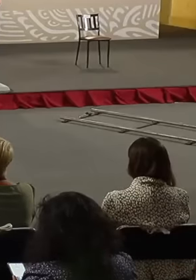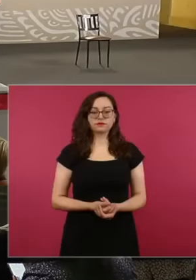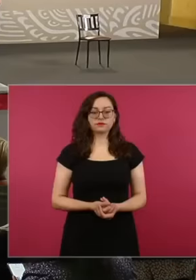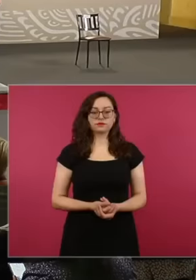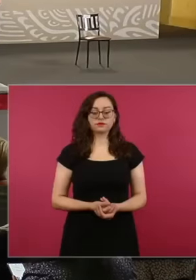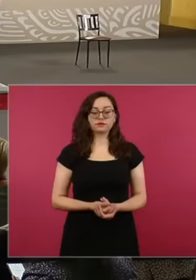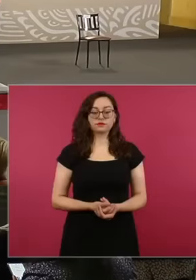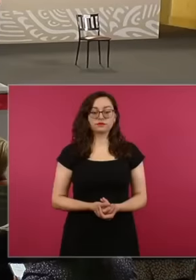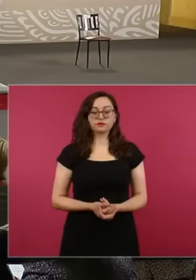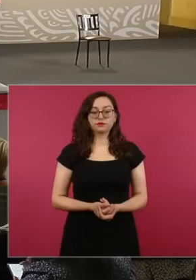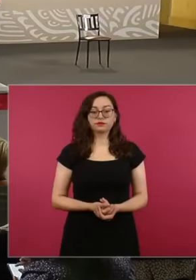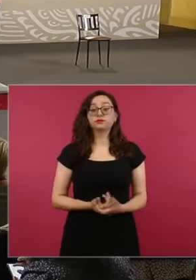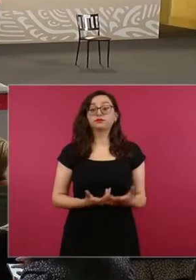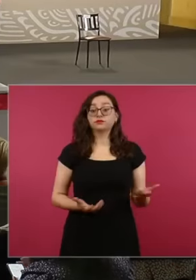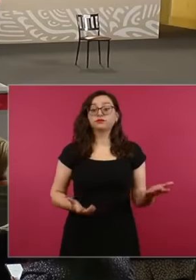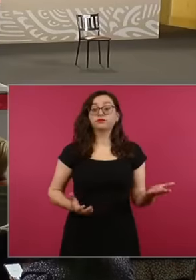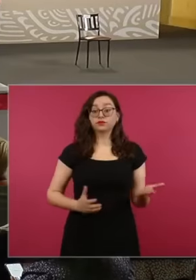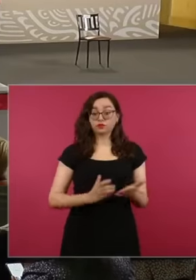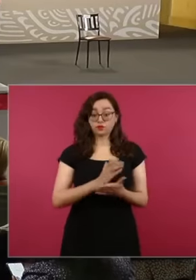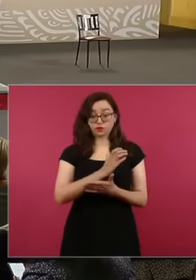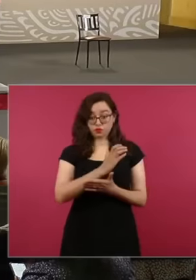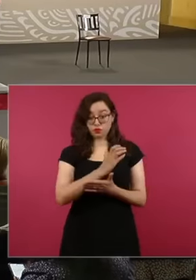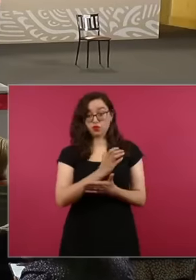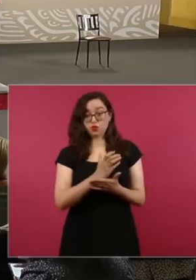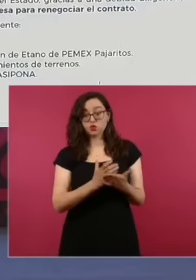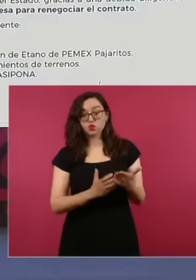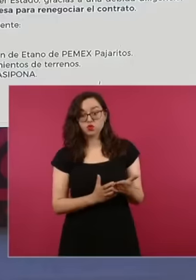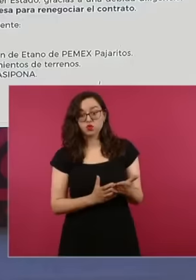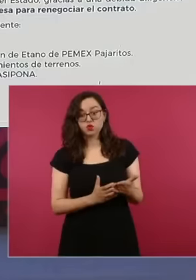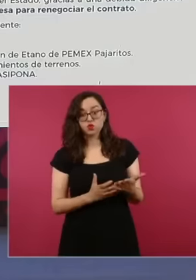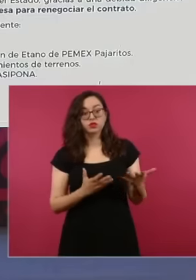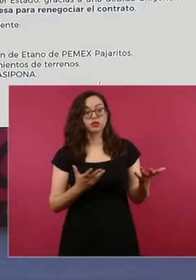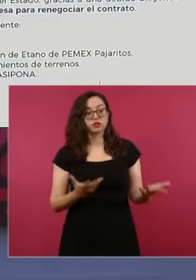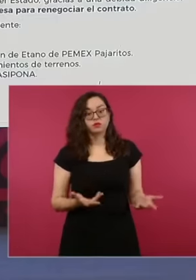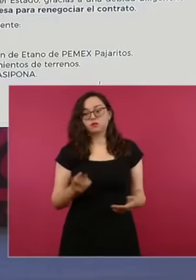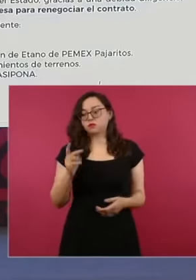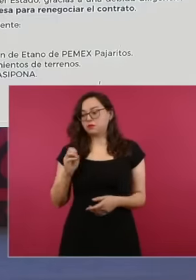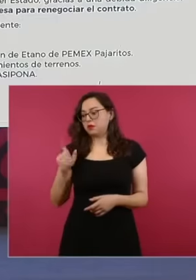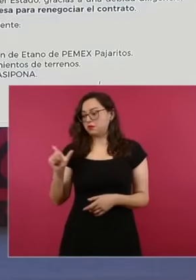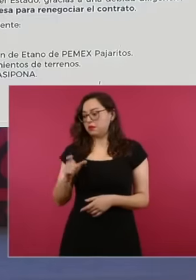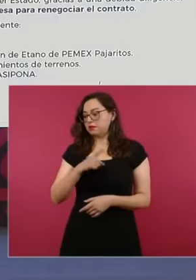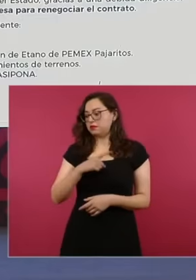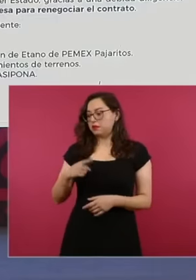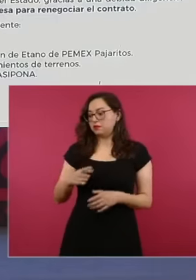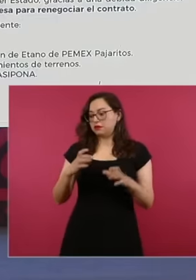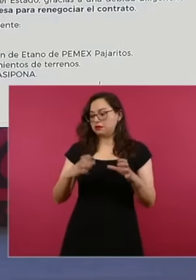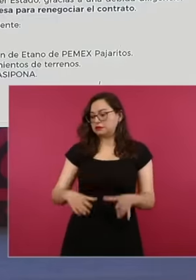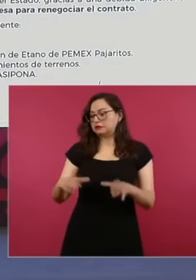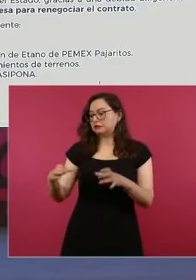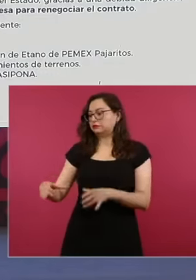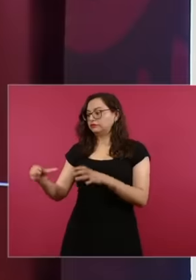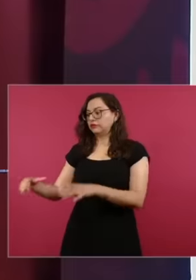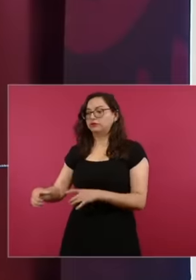a volume of 66,000 barrels of Tano that Pemex did not have. Pemex needed them for its own